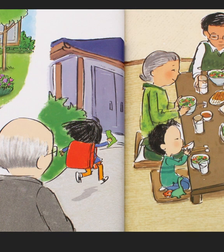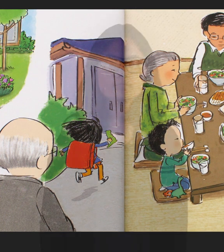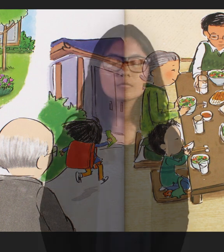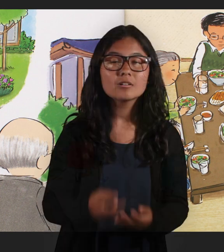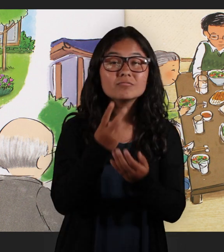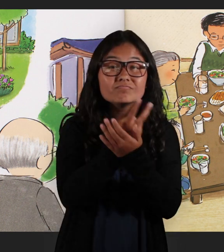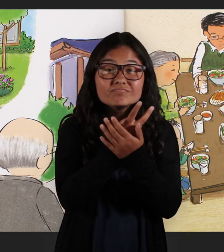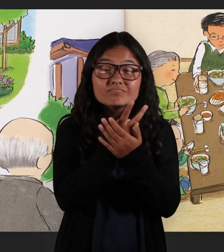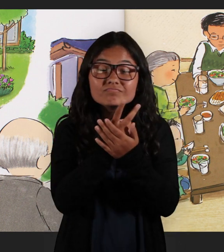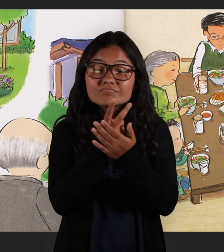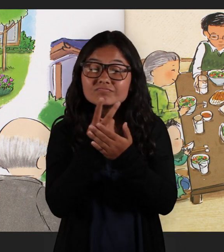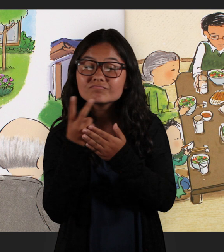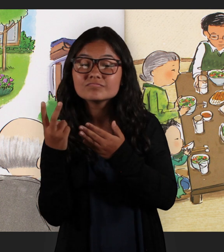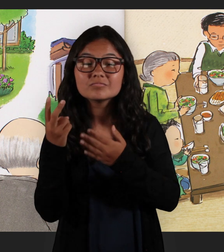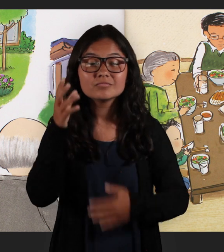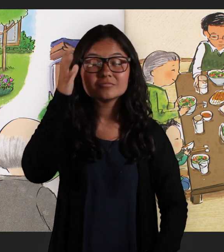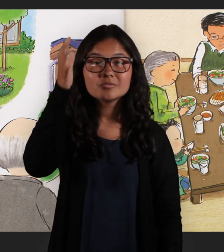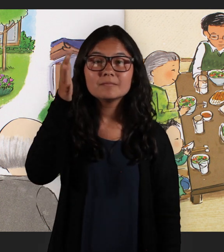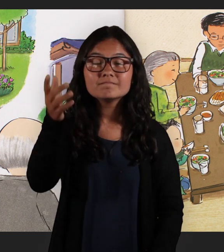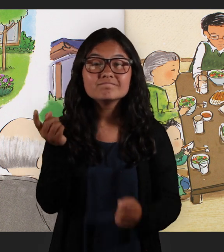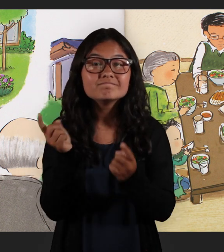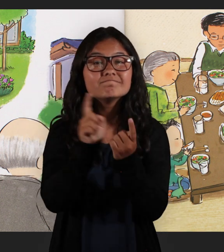For the next two weeks, Grandfather met Natsumi after school